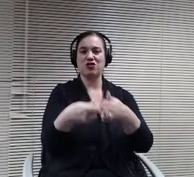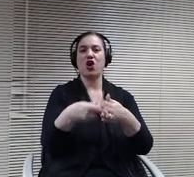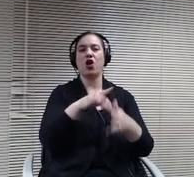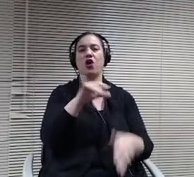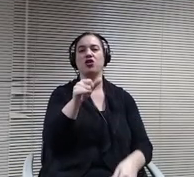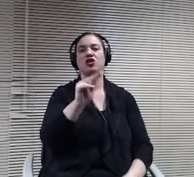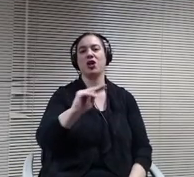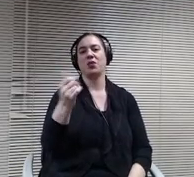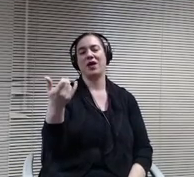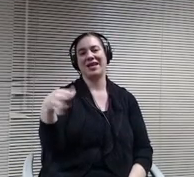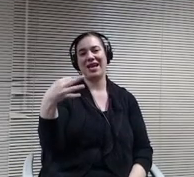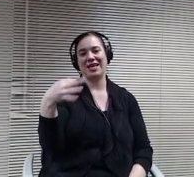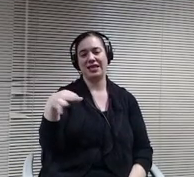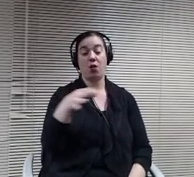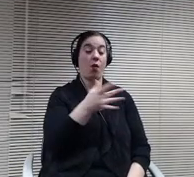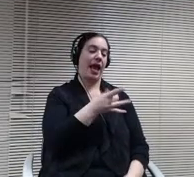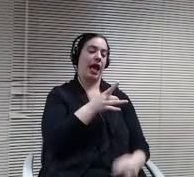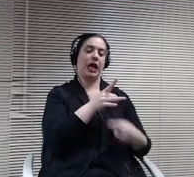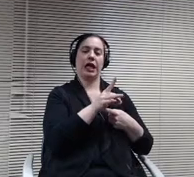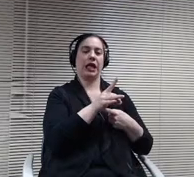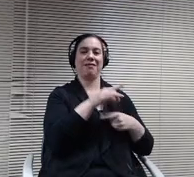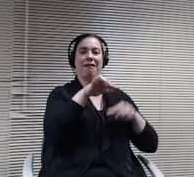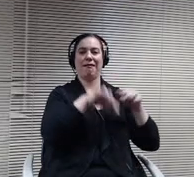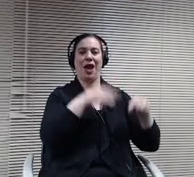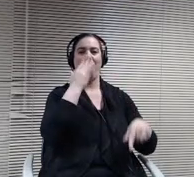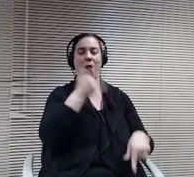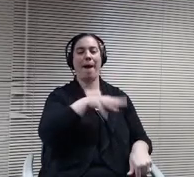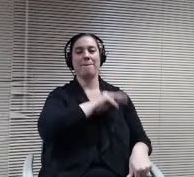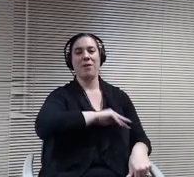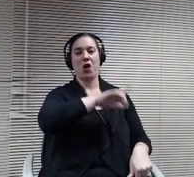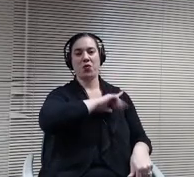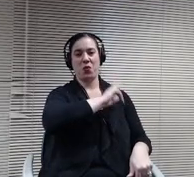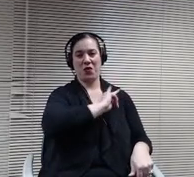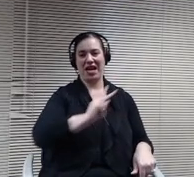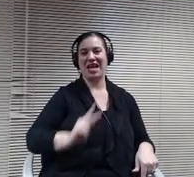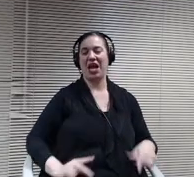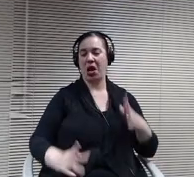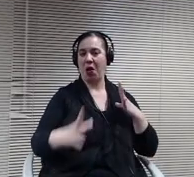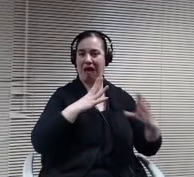18th, of course is Martin Luther King Holiday, so we would be off